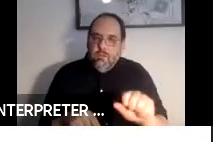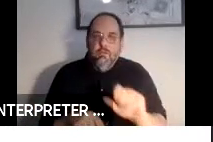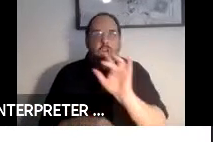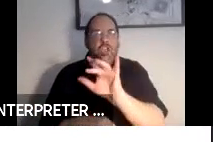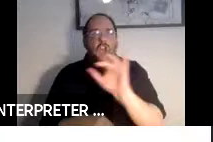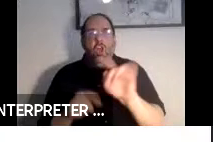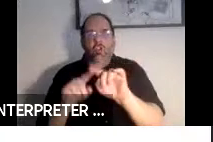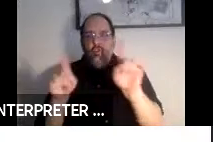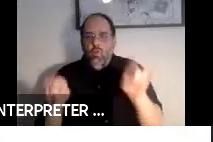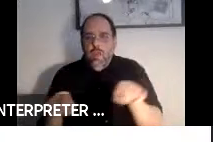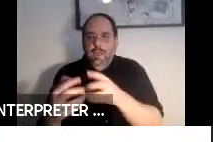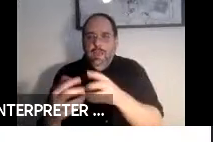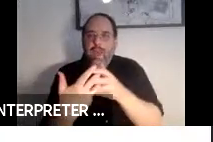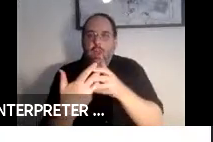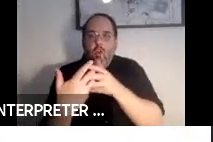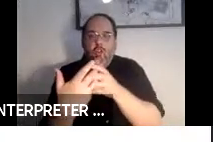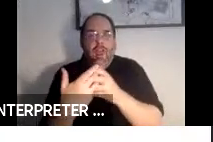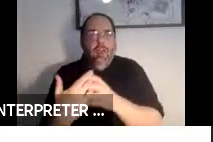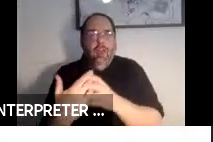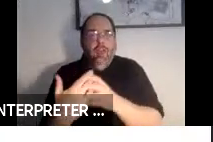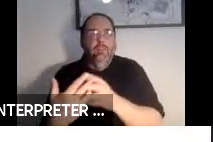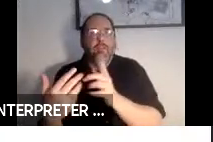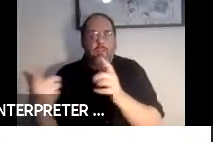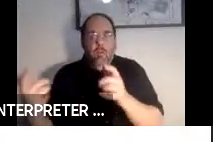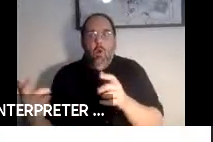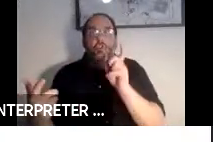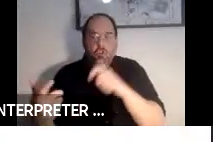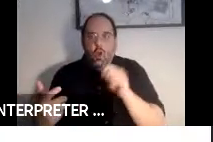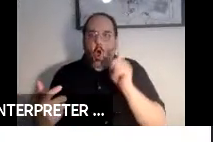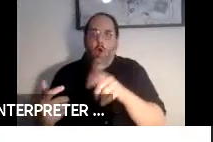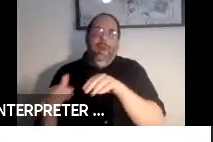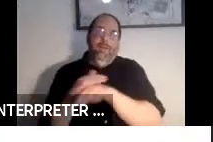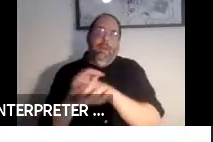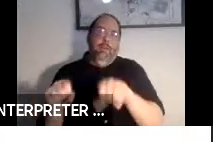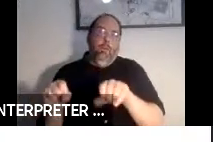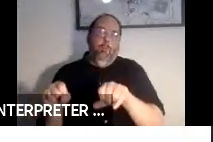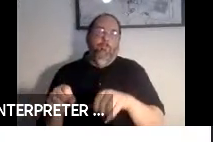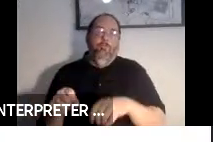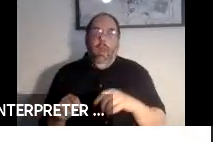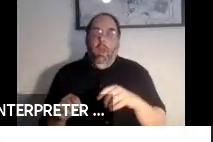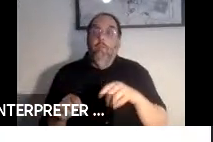interfaces within autonomous vehicles. And this can all be done, it just needs to be done.